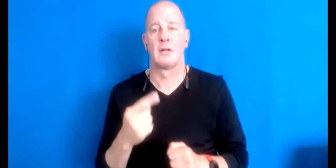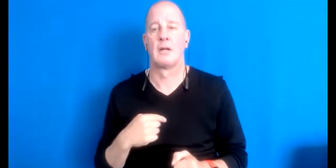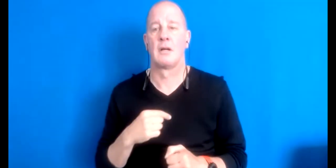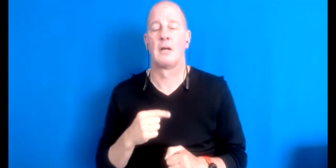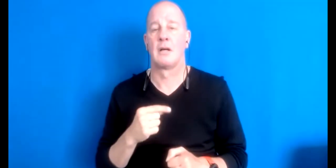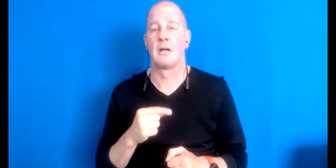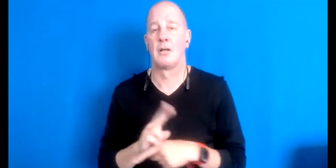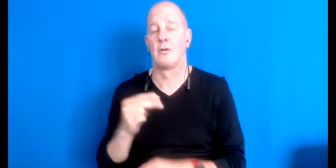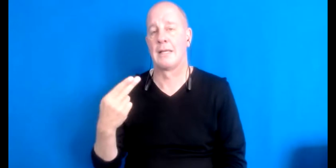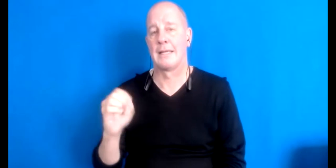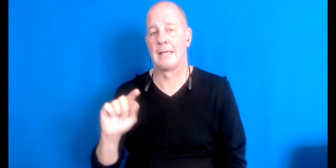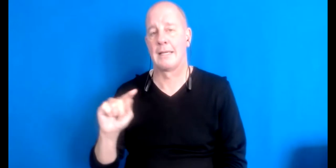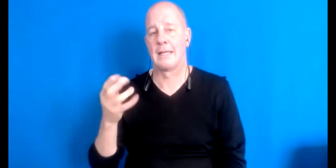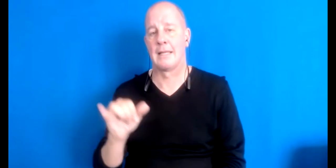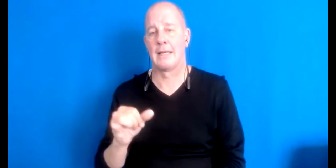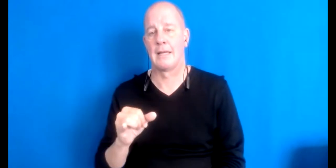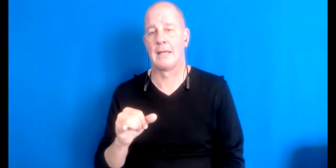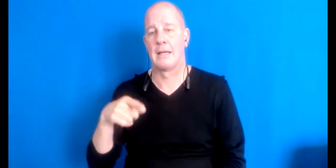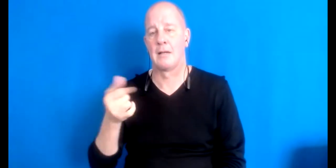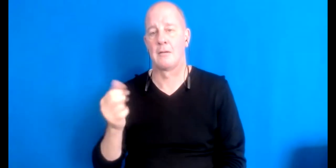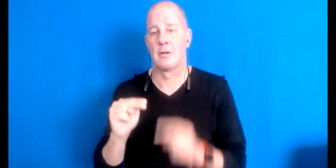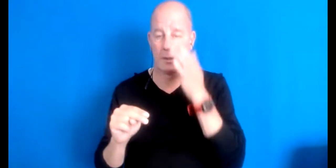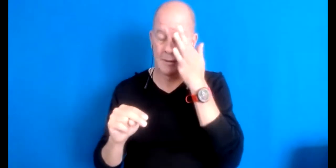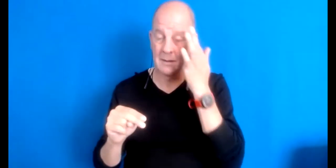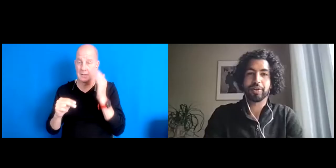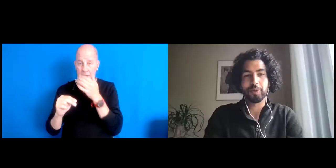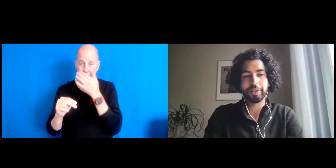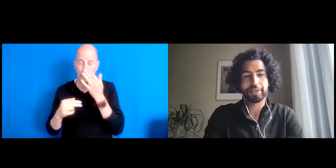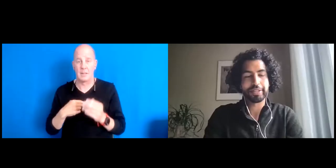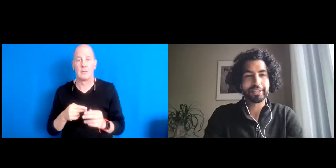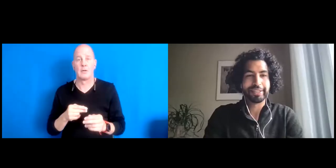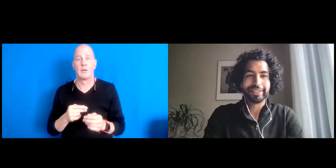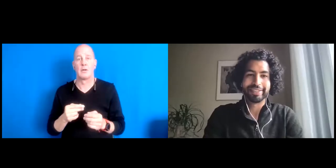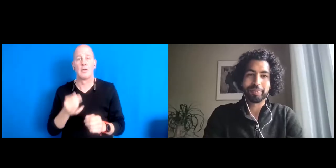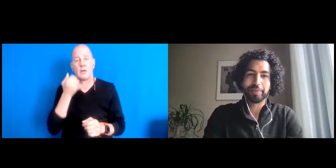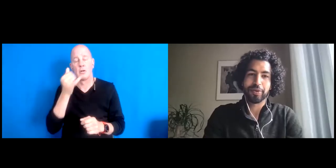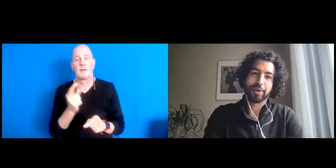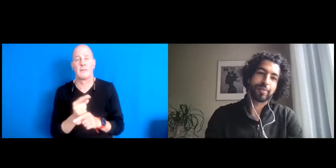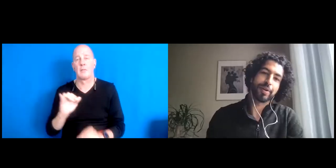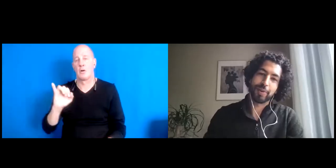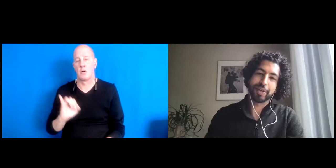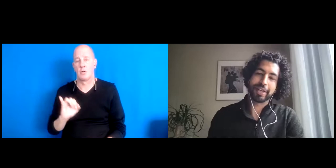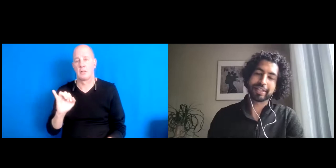Liking so I'm calling in from occupied which and a lot of territory, also known as Oakland, pleasure to share the space with you in this.